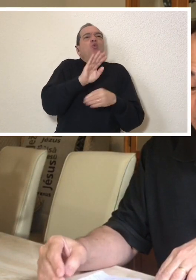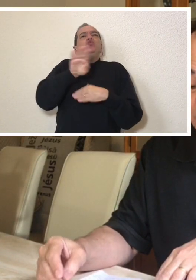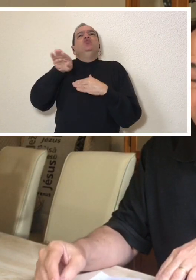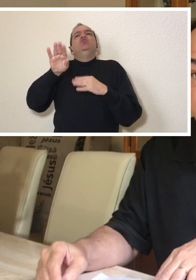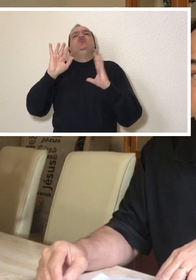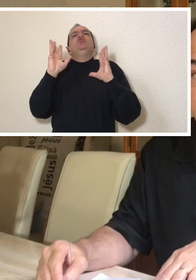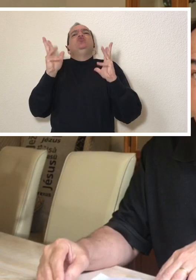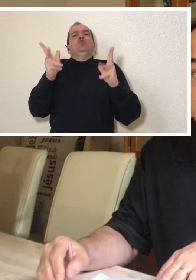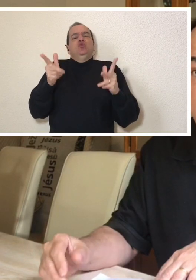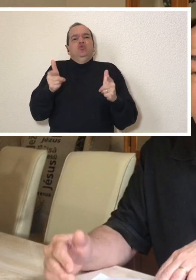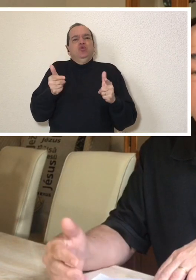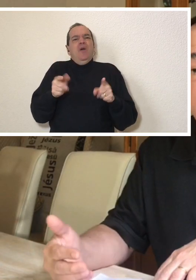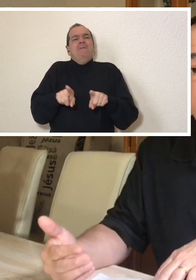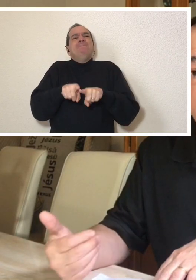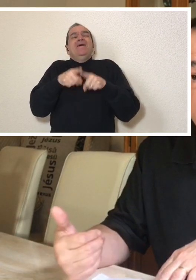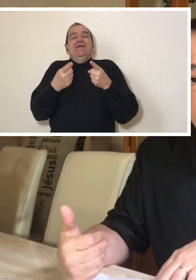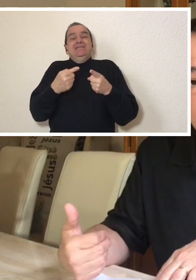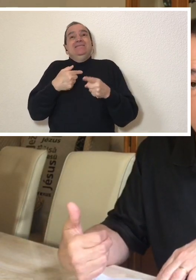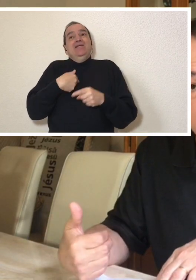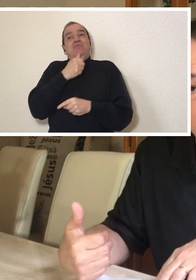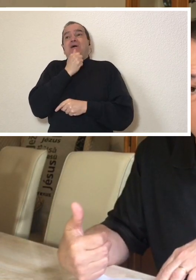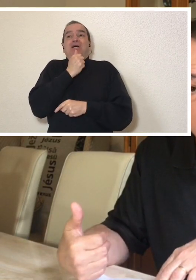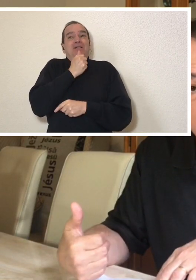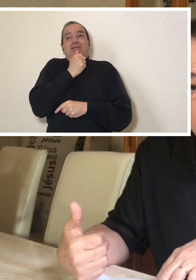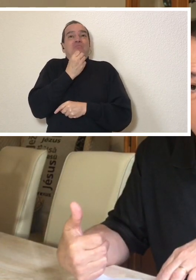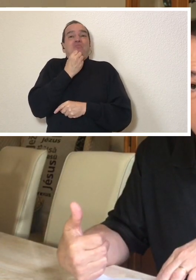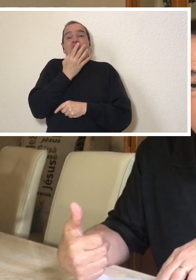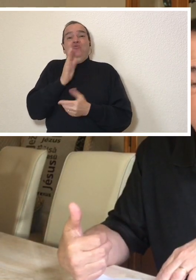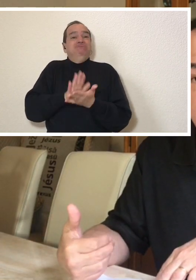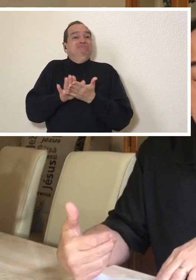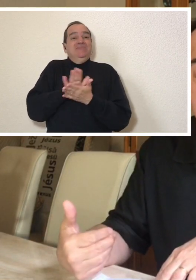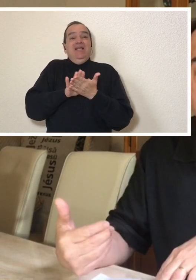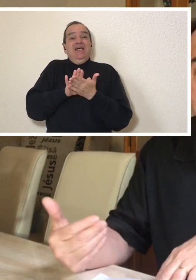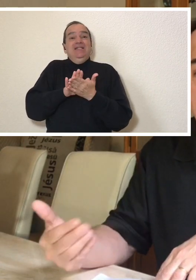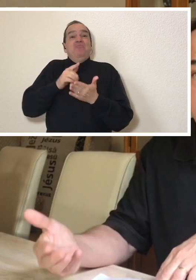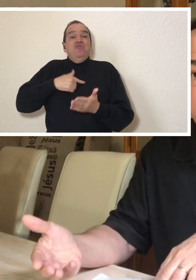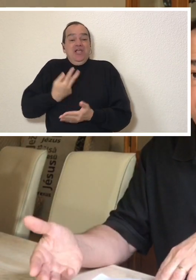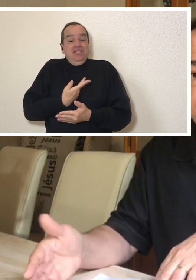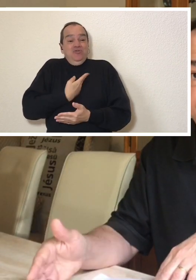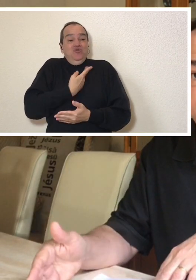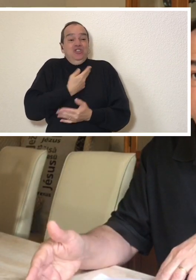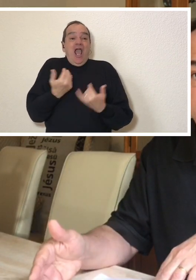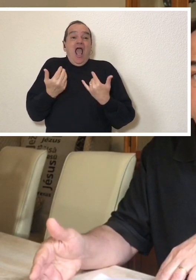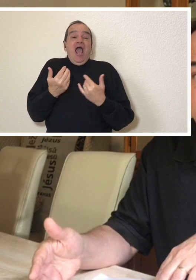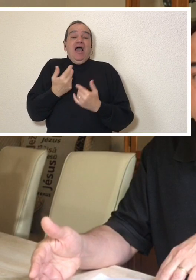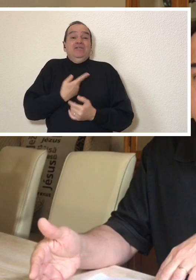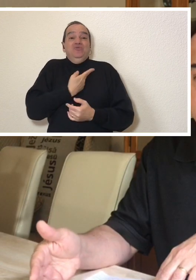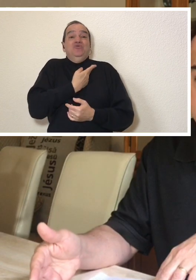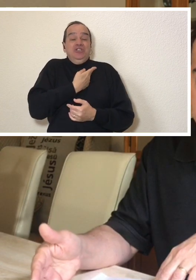of everything, I, who was still recovering from